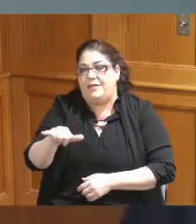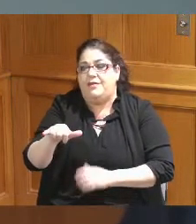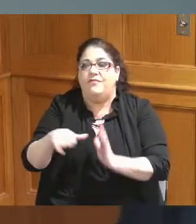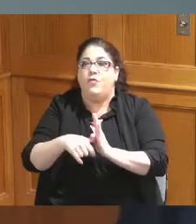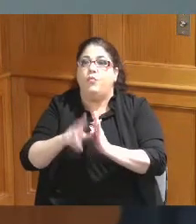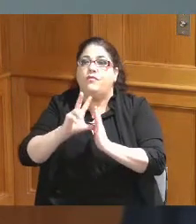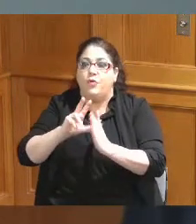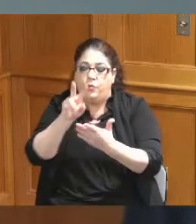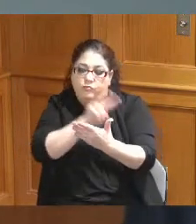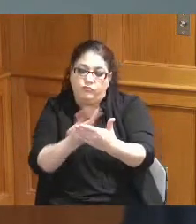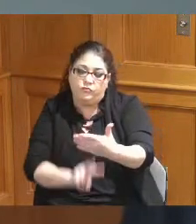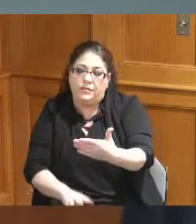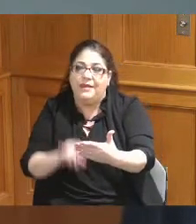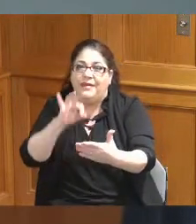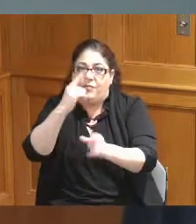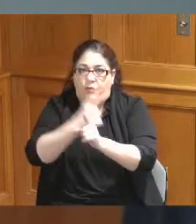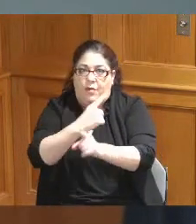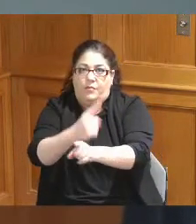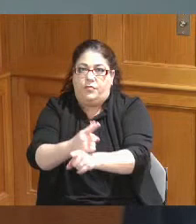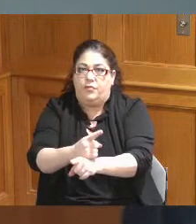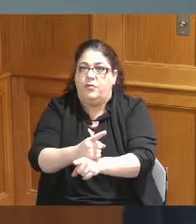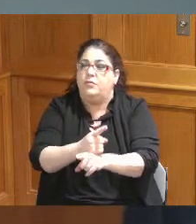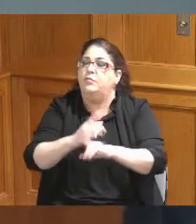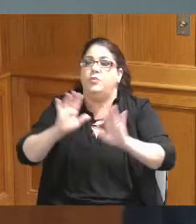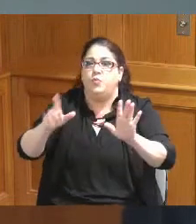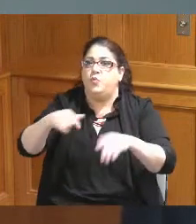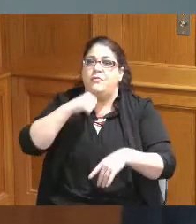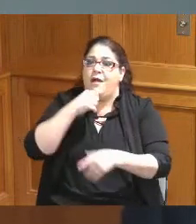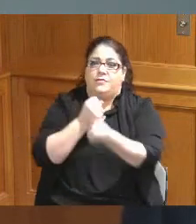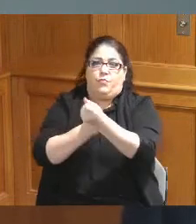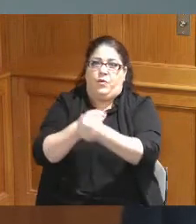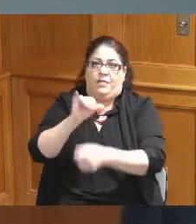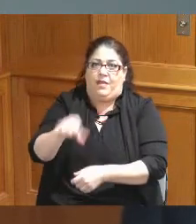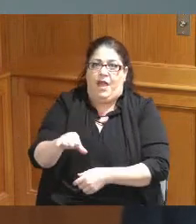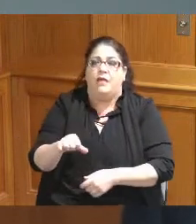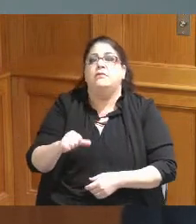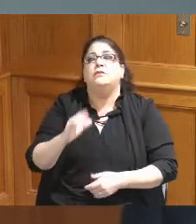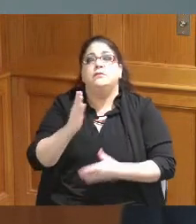anything like that in in fact just anecdotally we've had Commissions in the past agree with